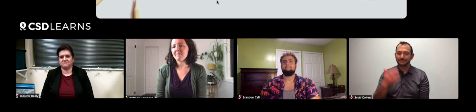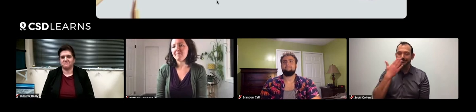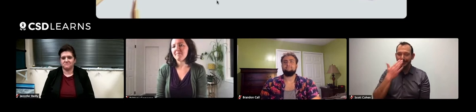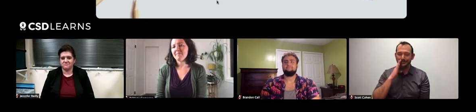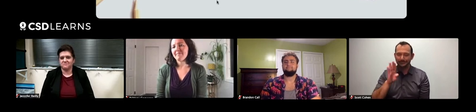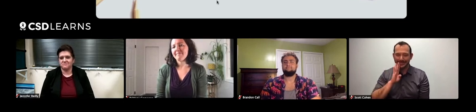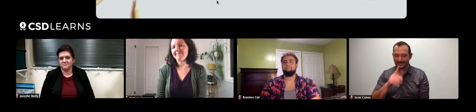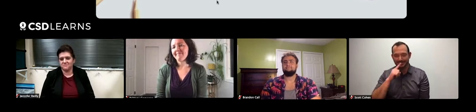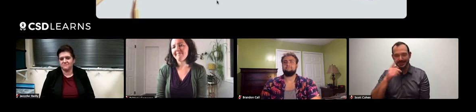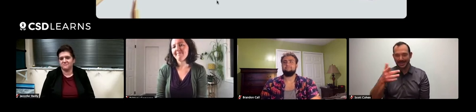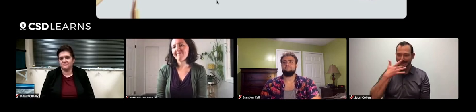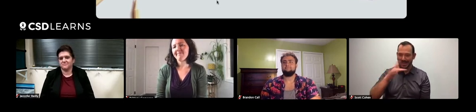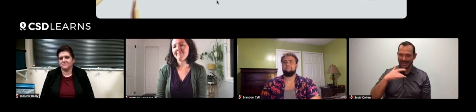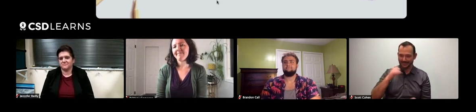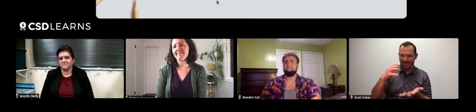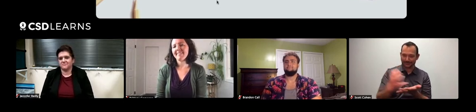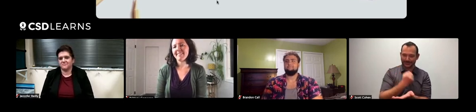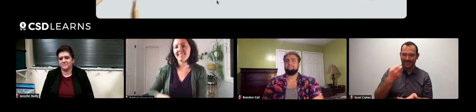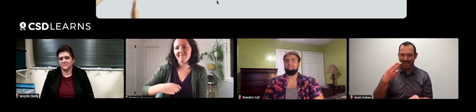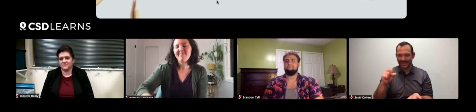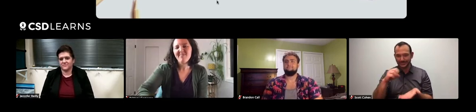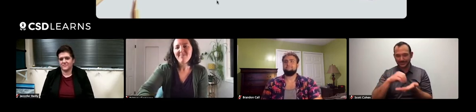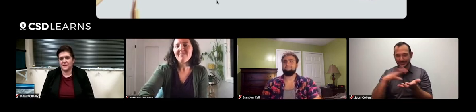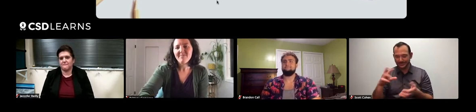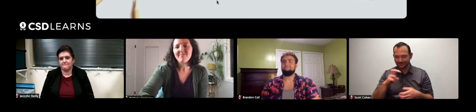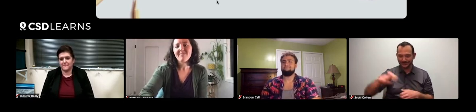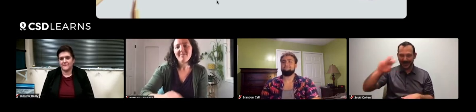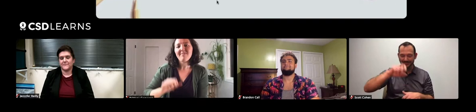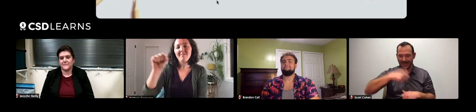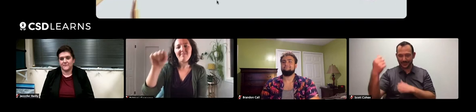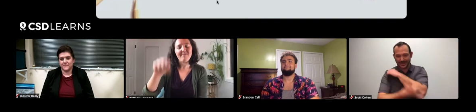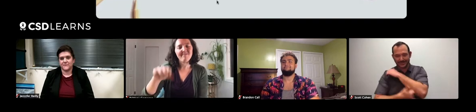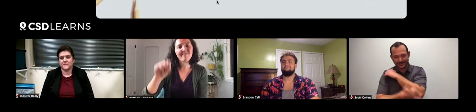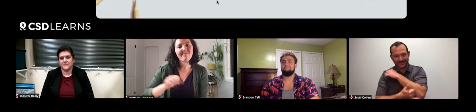Thank you, Brittany. You're so lucky to have the opportunity as a high school student to travel to another country.